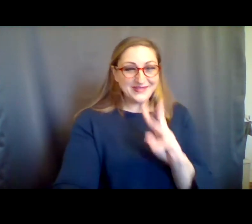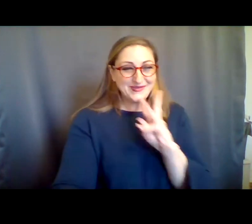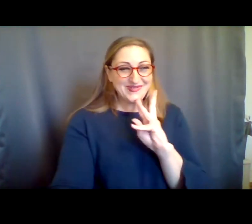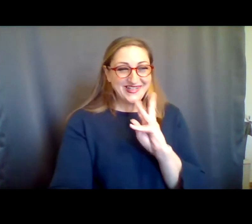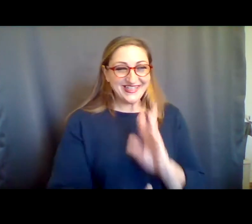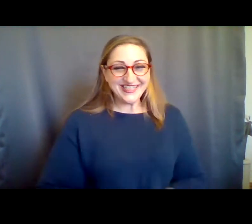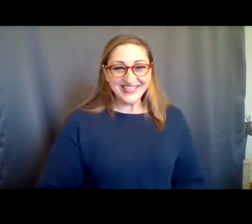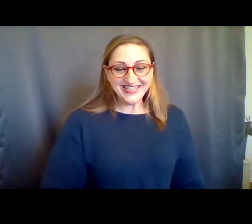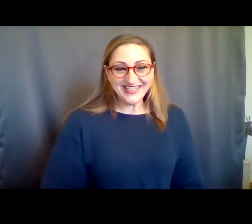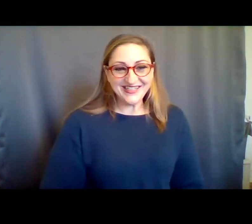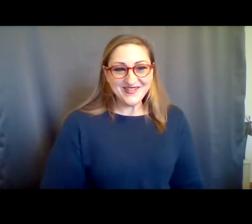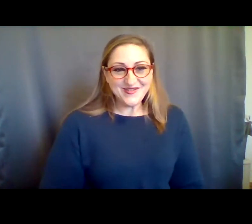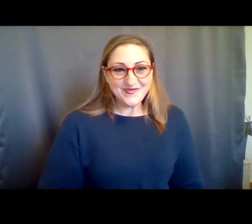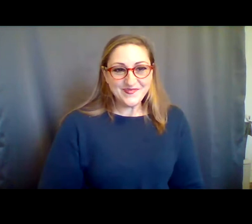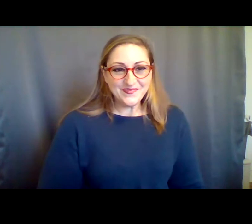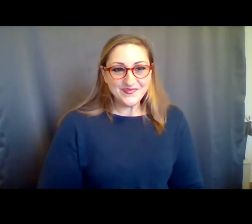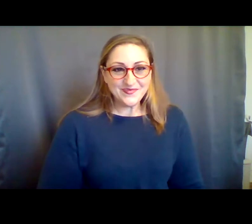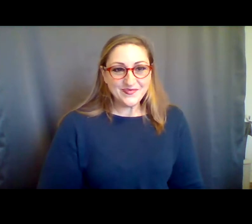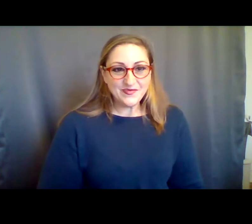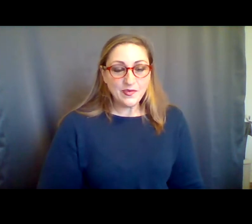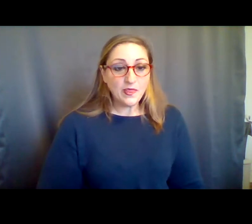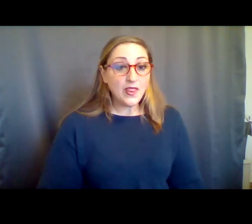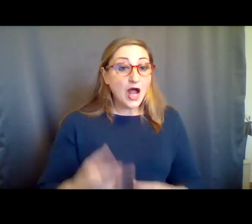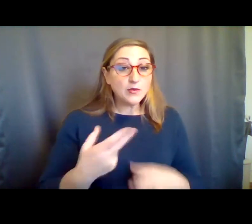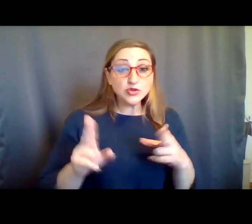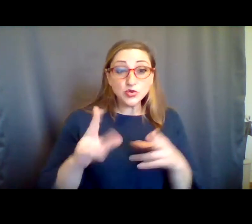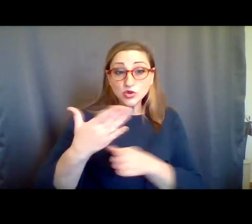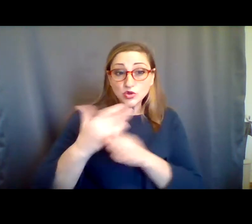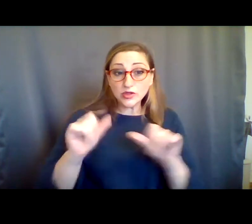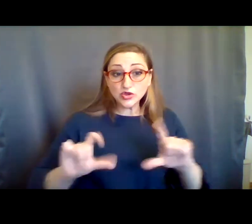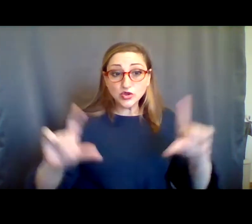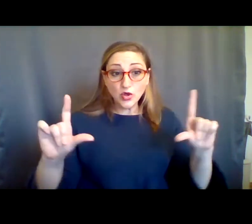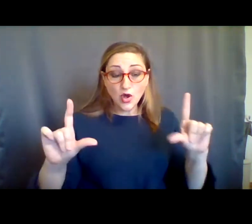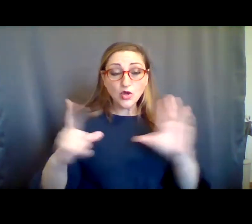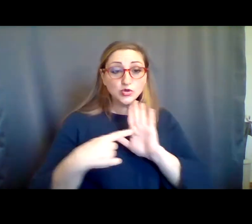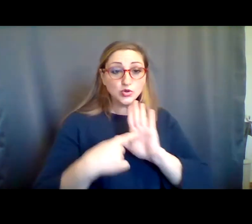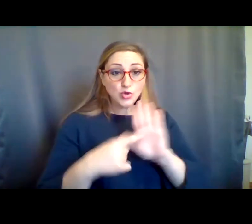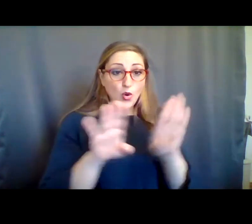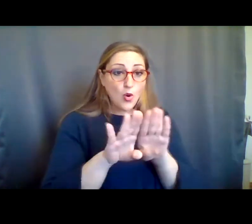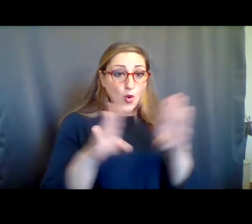let me take a sip of water -- I'll do a short screen share navigation of our